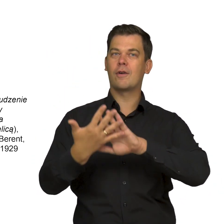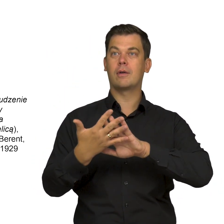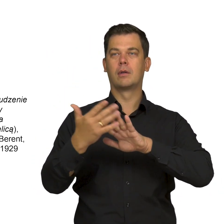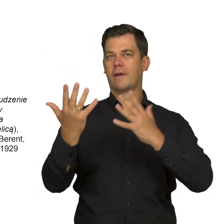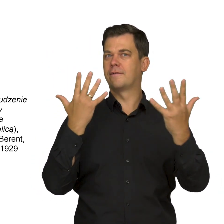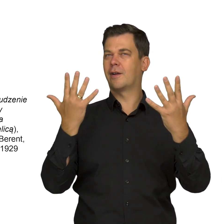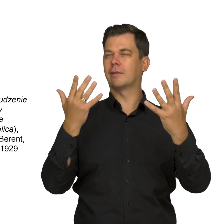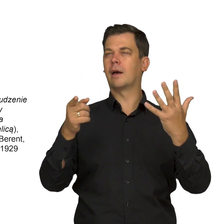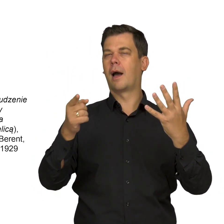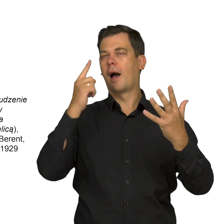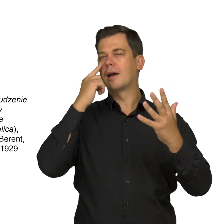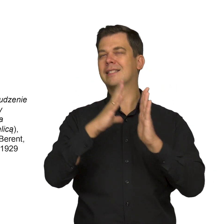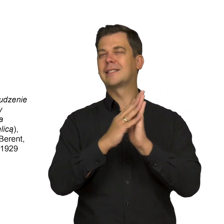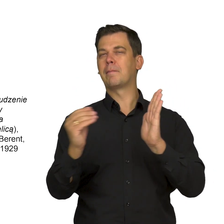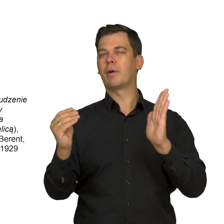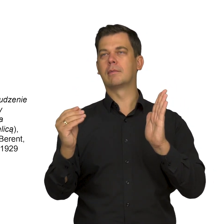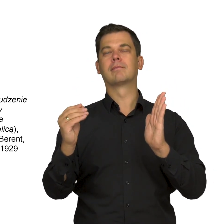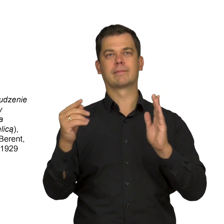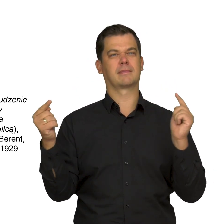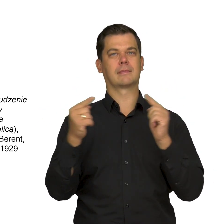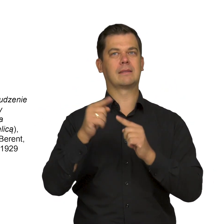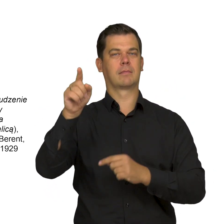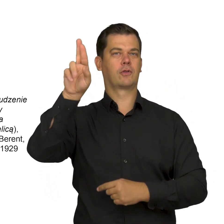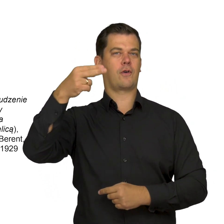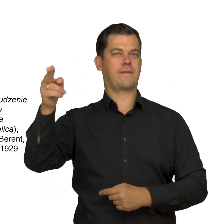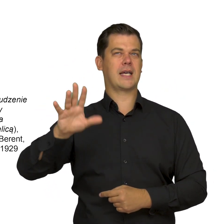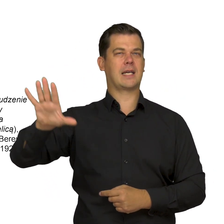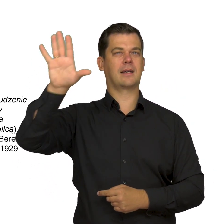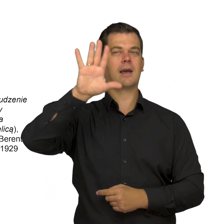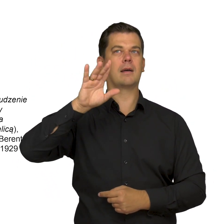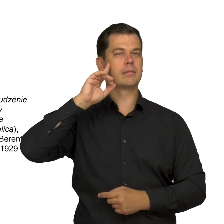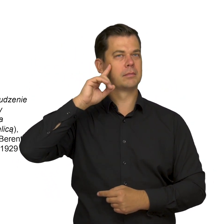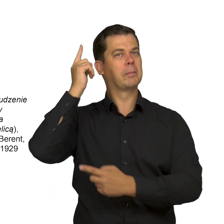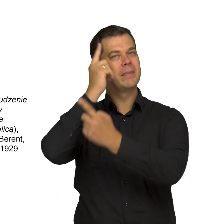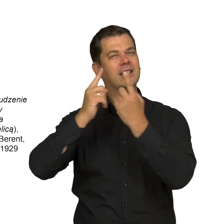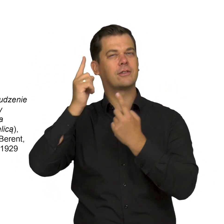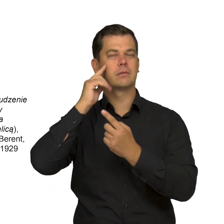reveal inspirations with certain Nordic movements and artists.